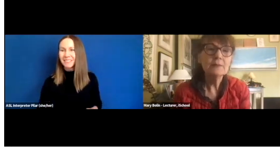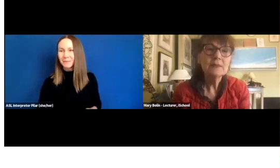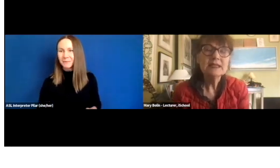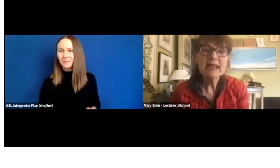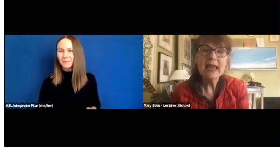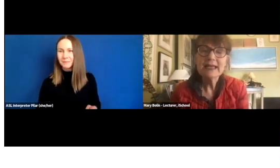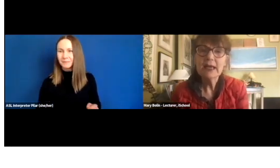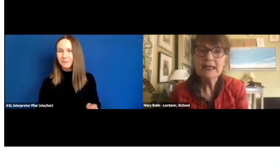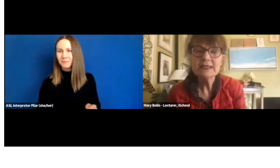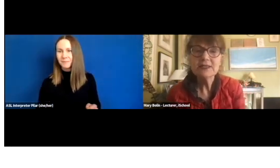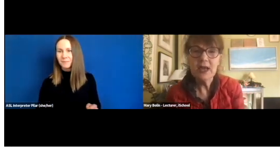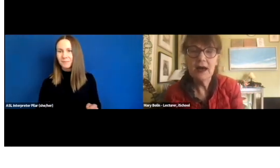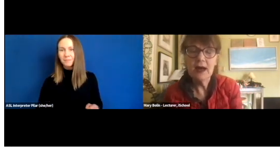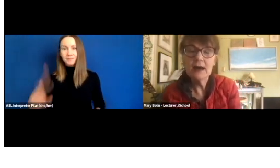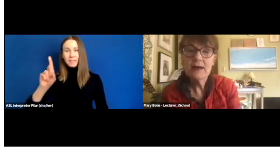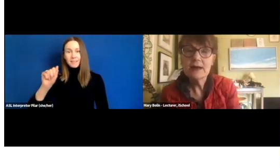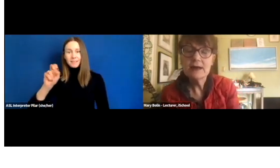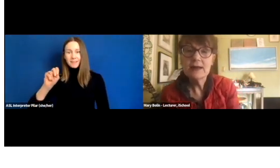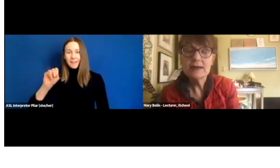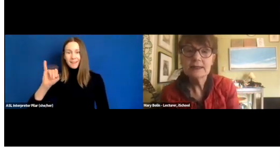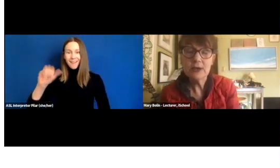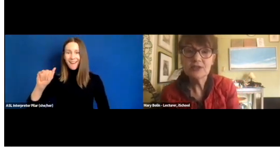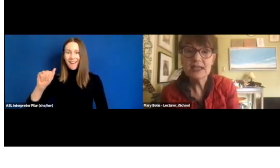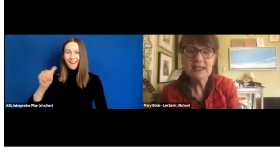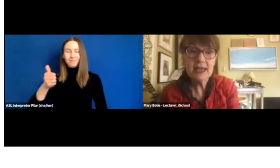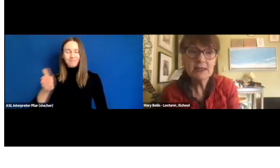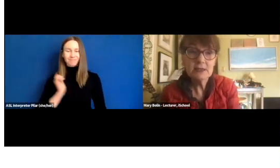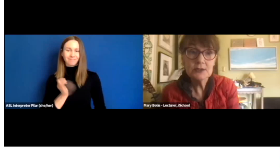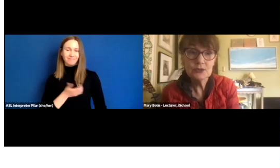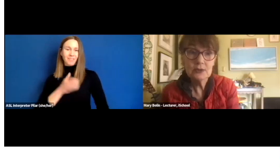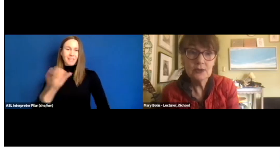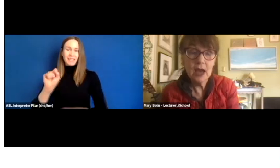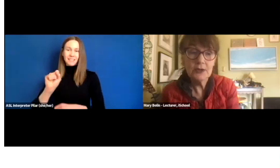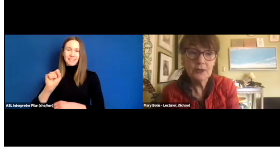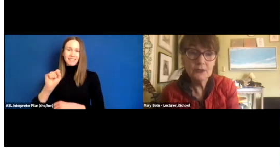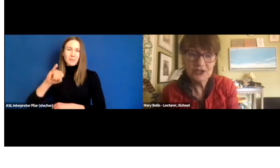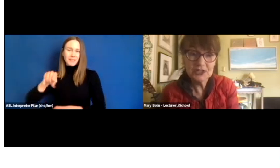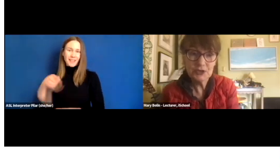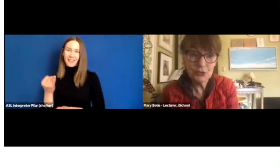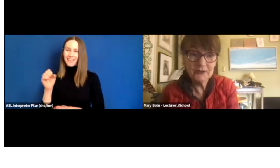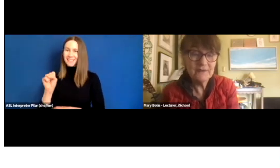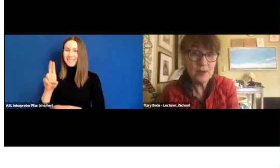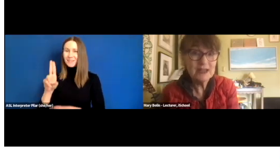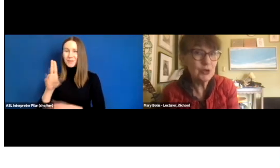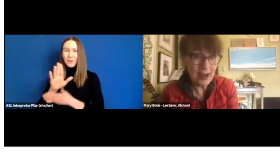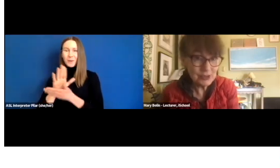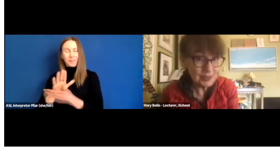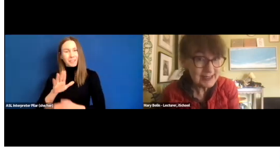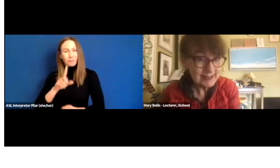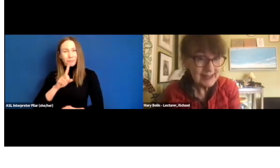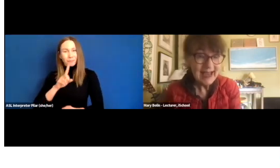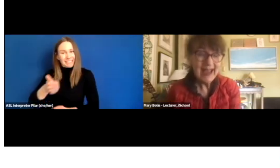Danica is a San Jose State University School of Information graduate